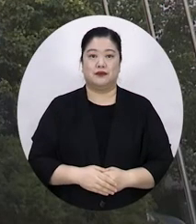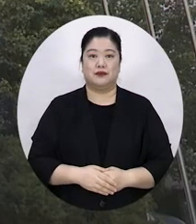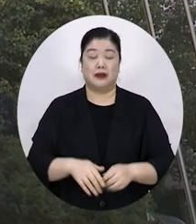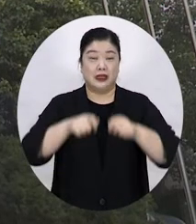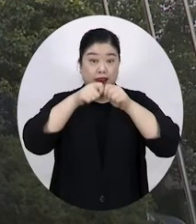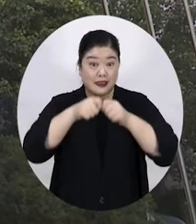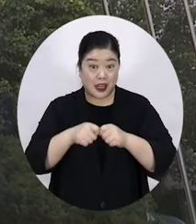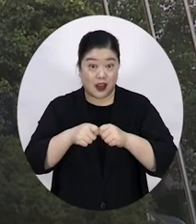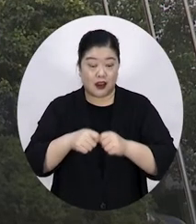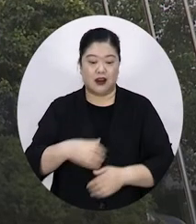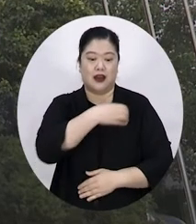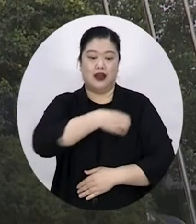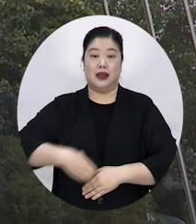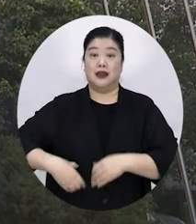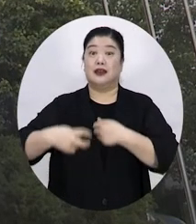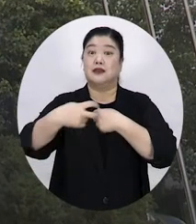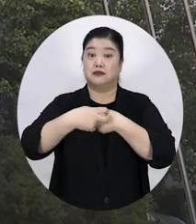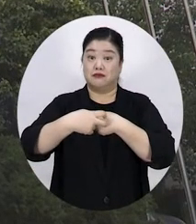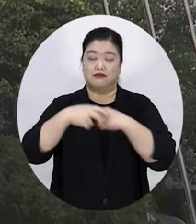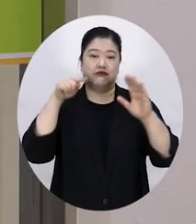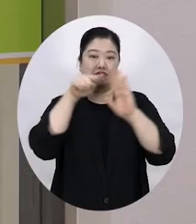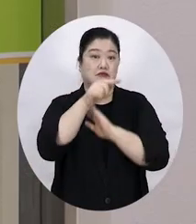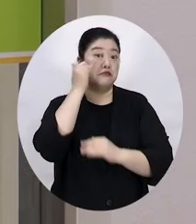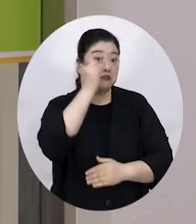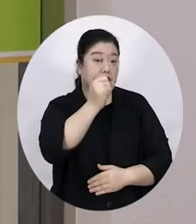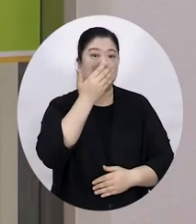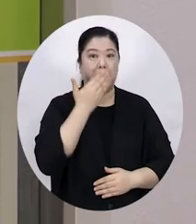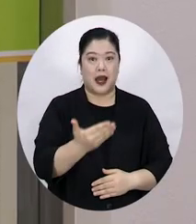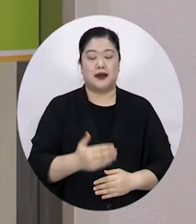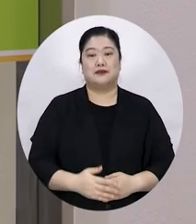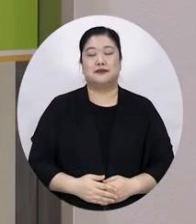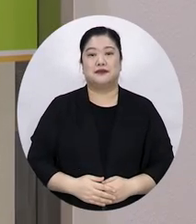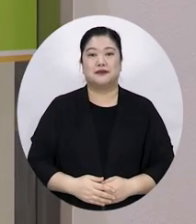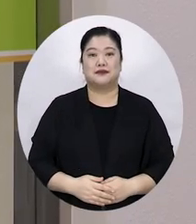please contact a smoking cessation clinic at Gangseo public health center (☎02-2600-5920~4).